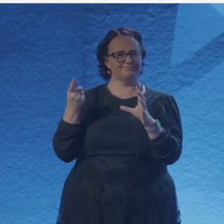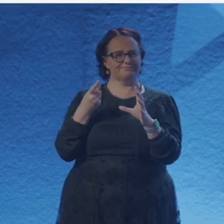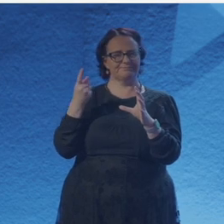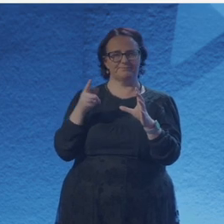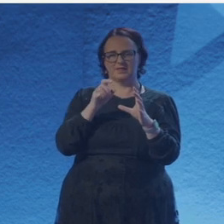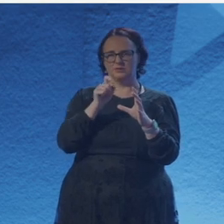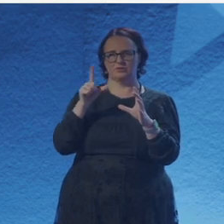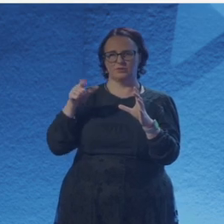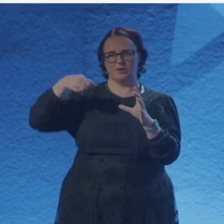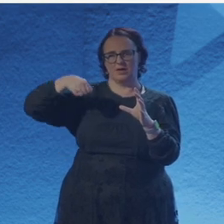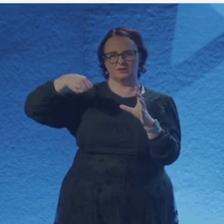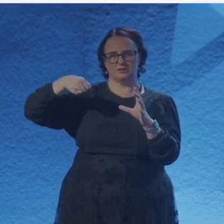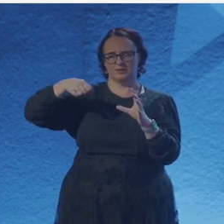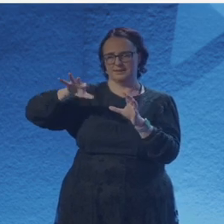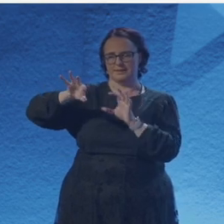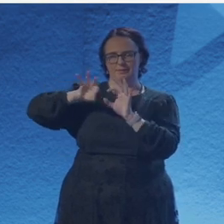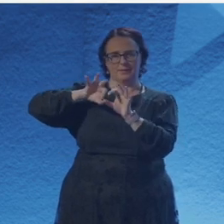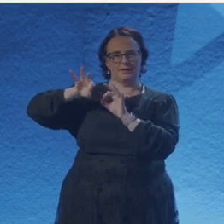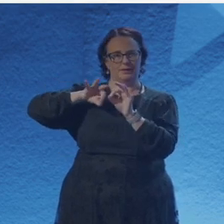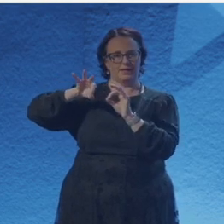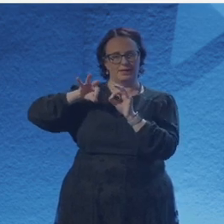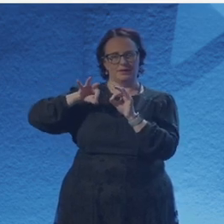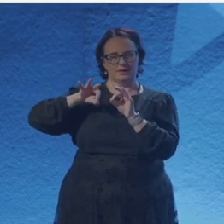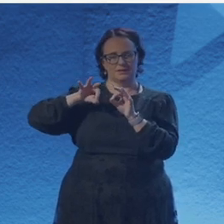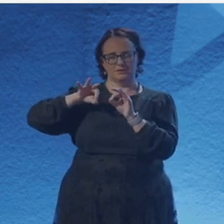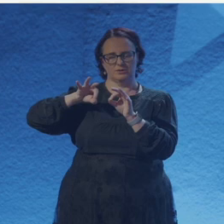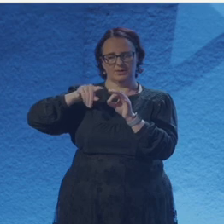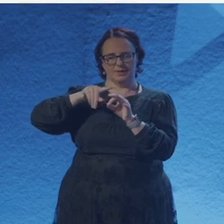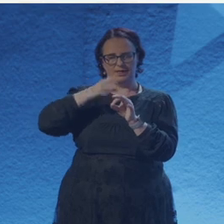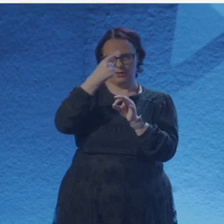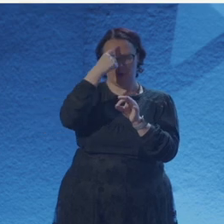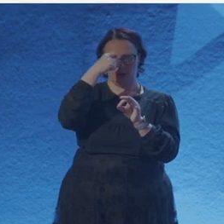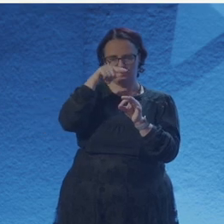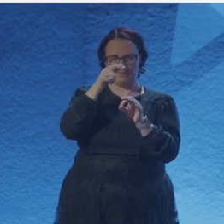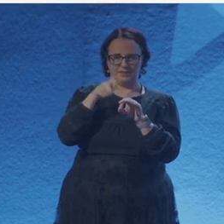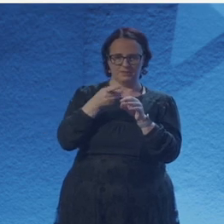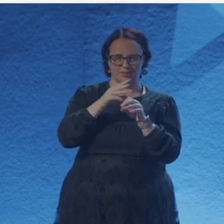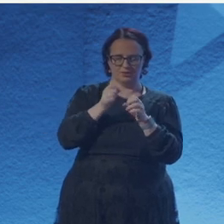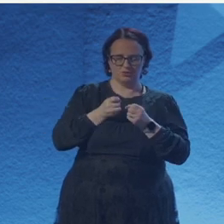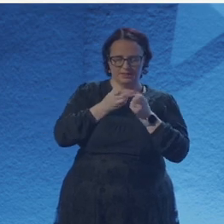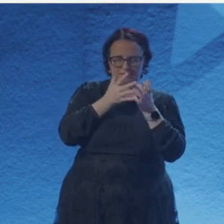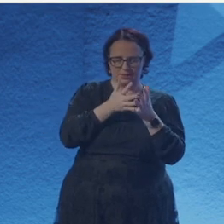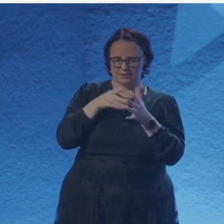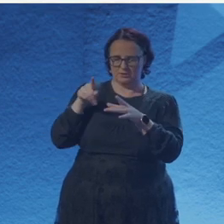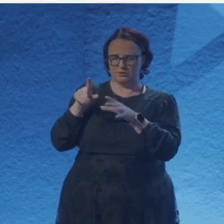that structural discipline then means that when the ideas that demand to be written turn up, you then have a framework to work within.